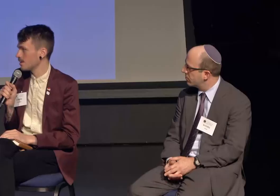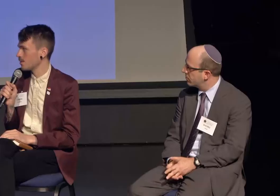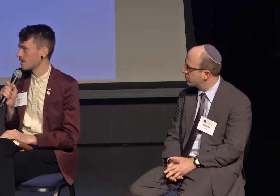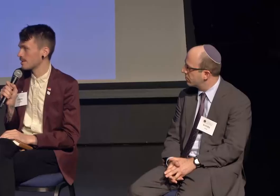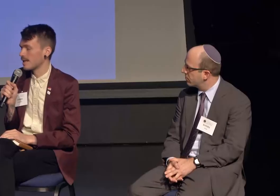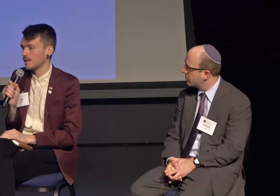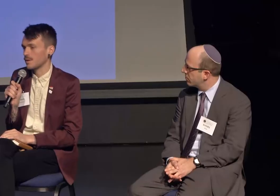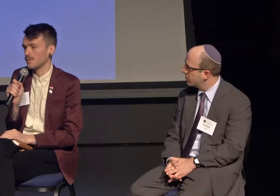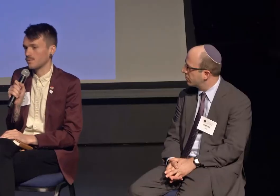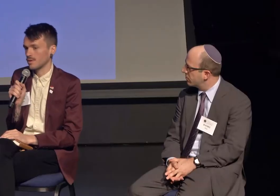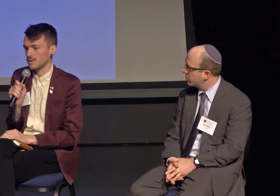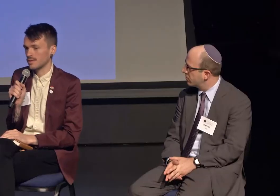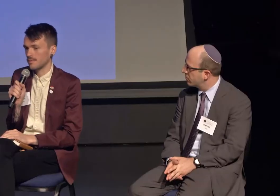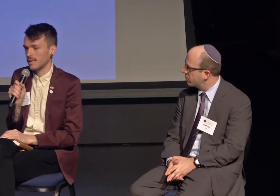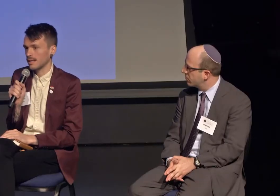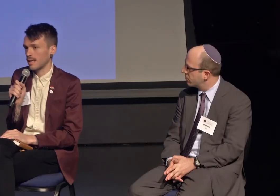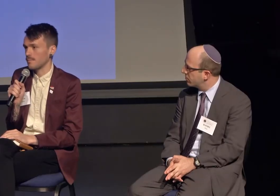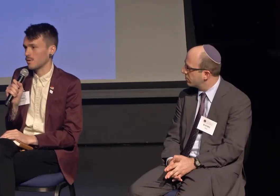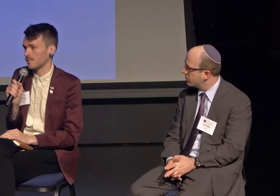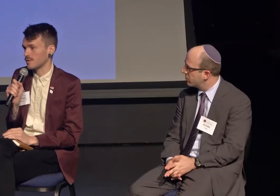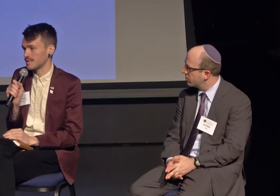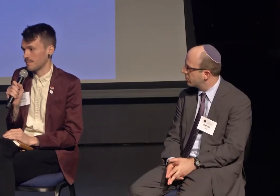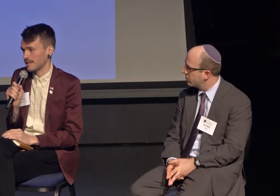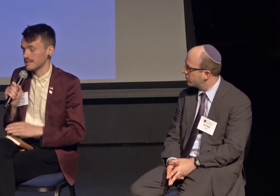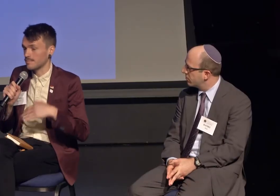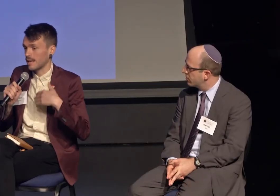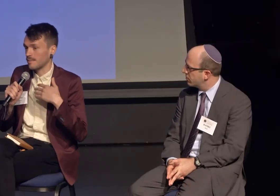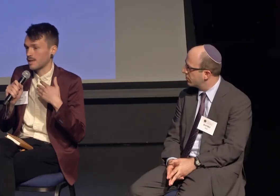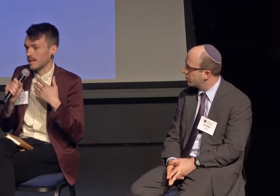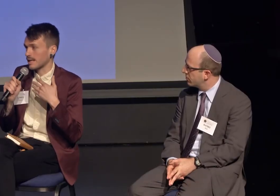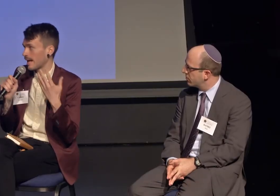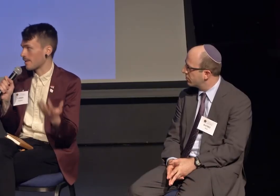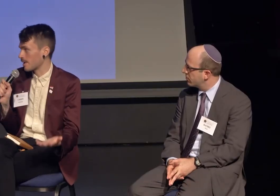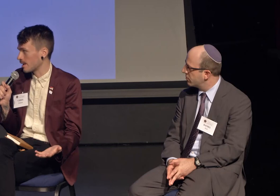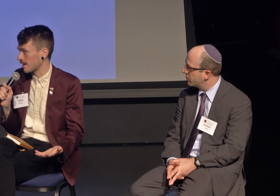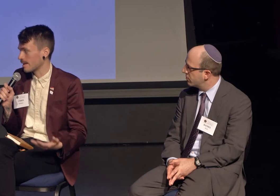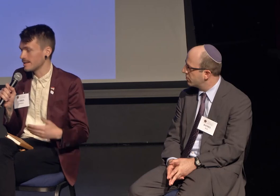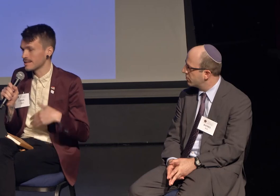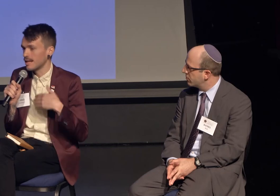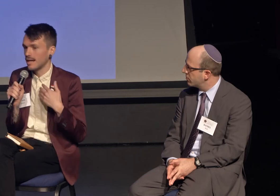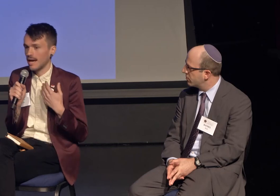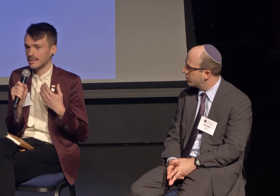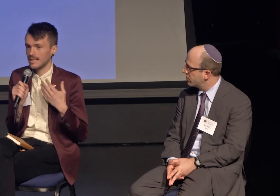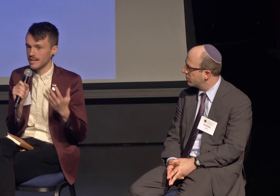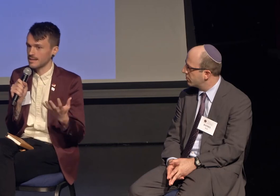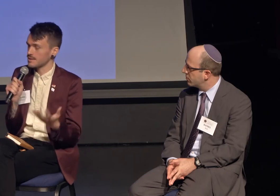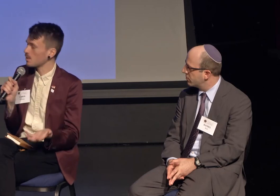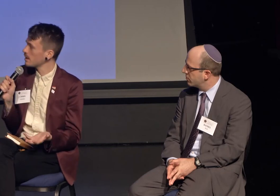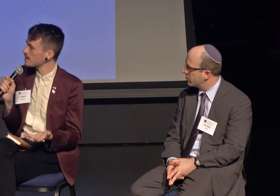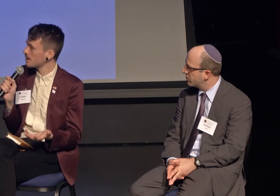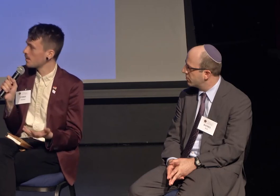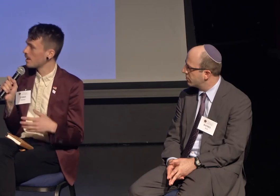in a more diverse space by being at a gathering like this and take the stories you hear